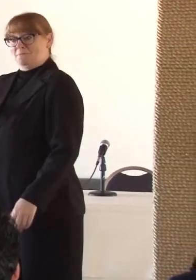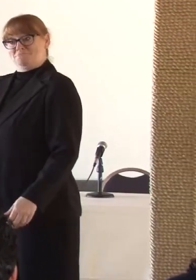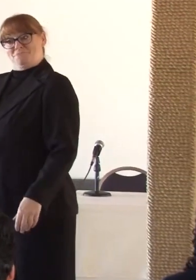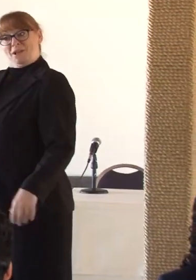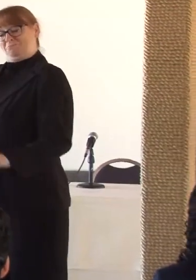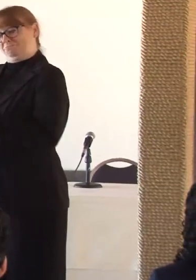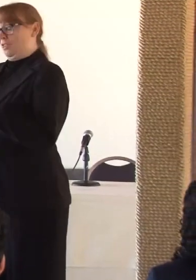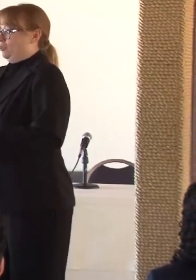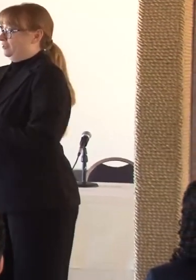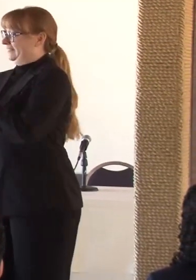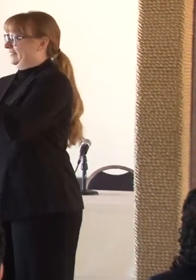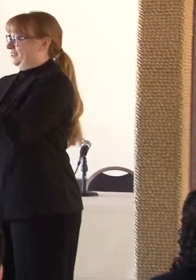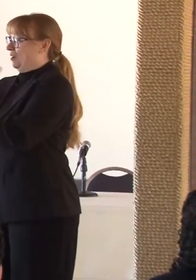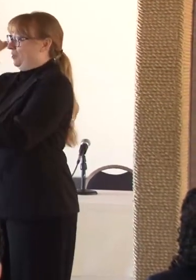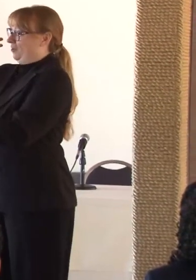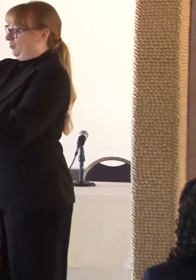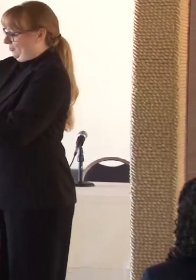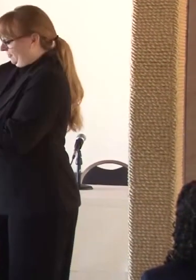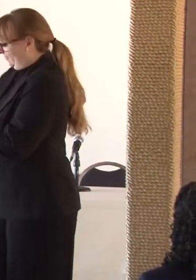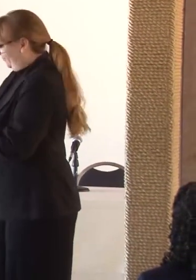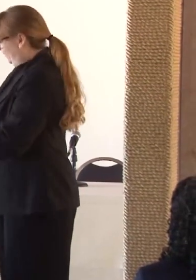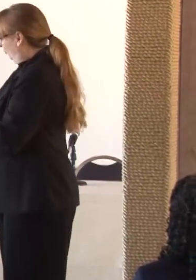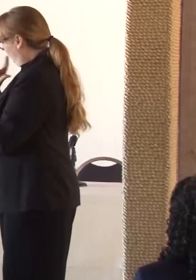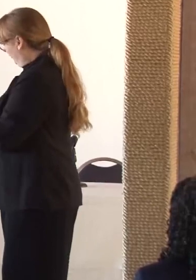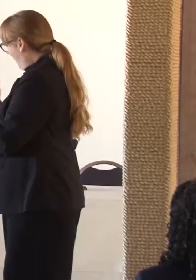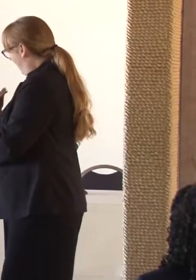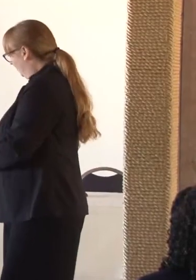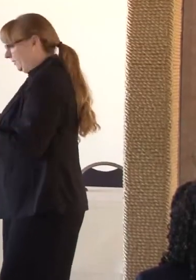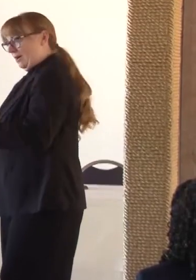years from graduating from high school I'm finally graduating with my bachelors